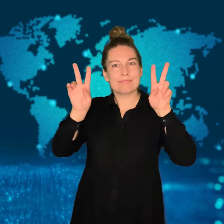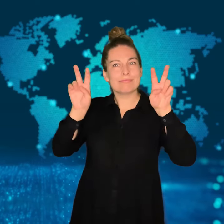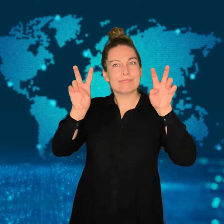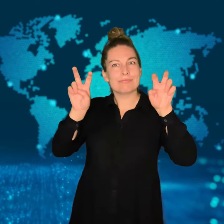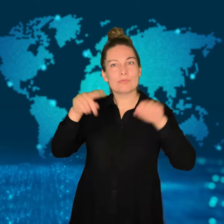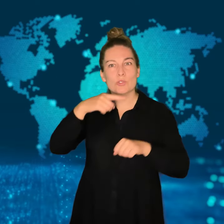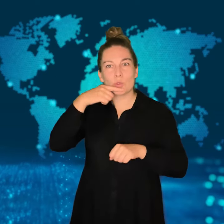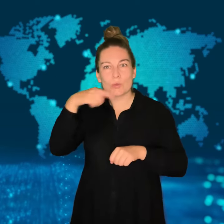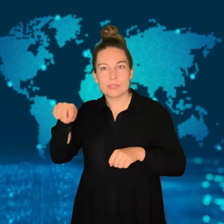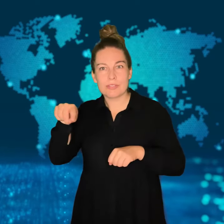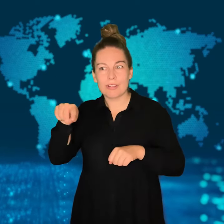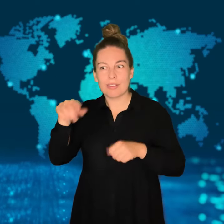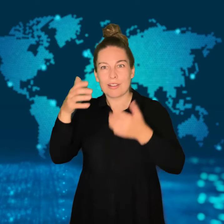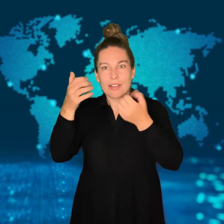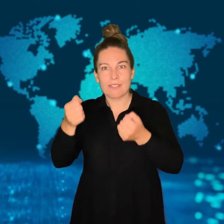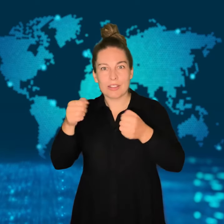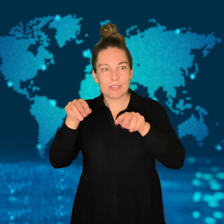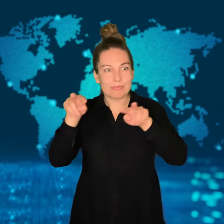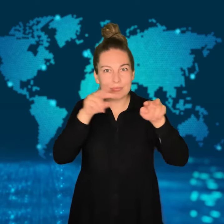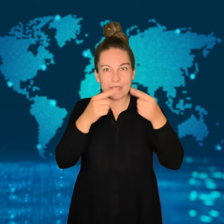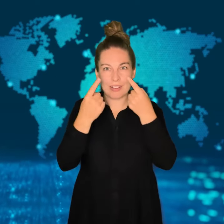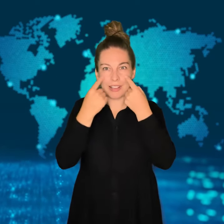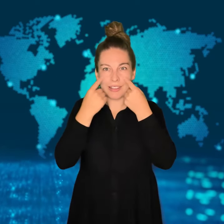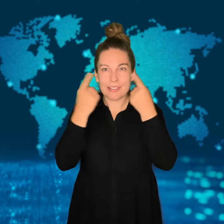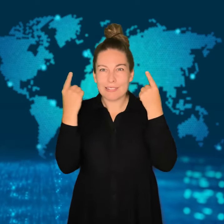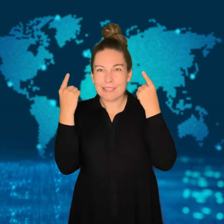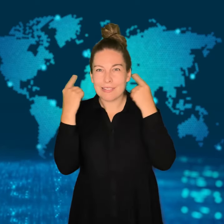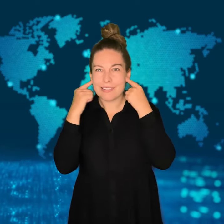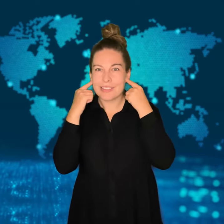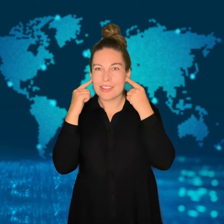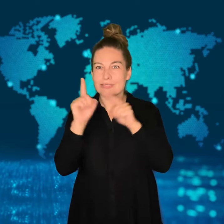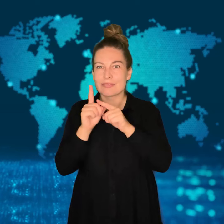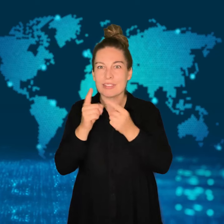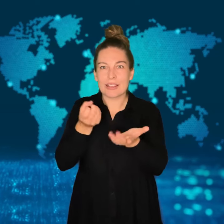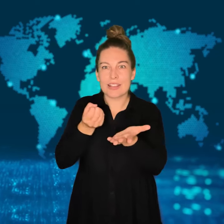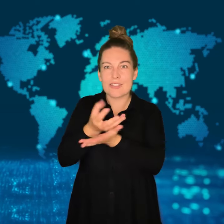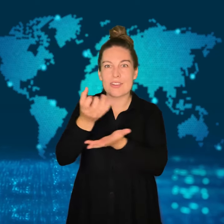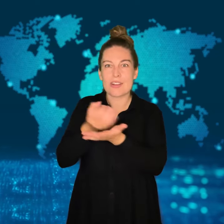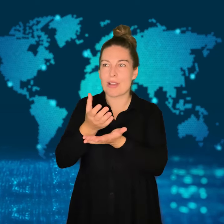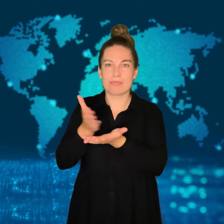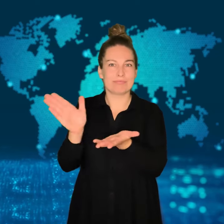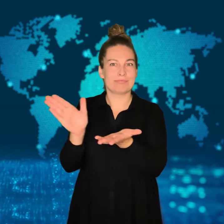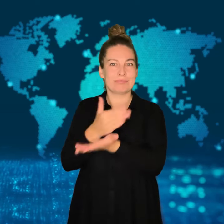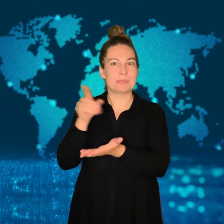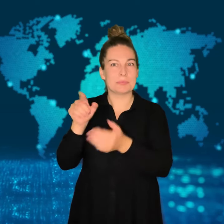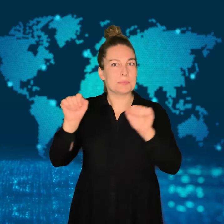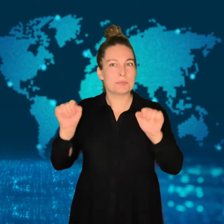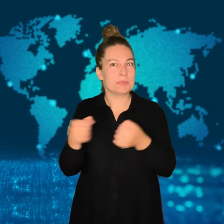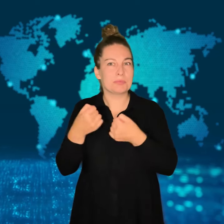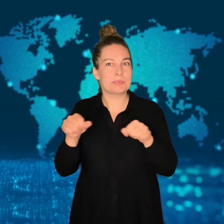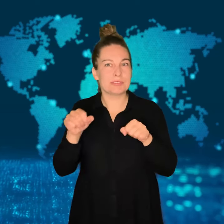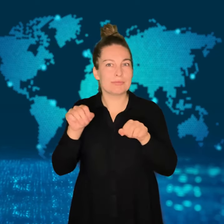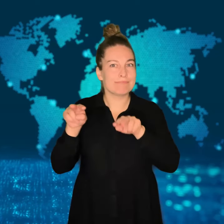Ukraine prides itself on removing the "Russian eyes and ears"